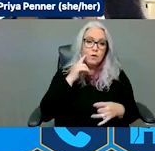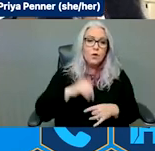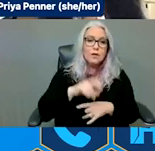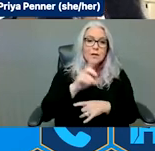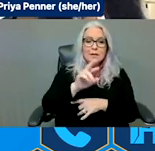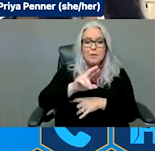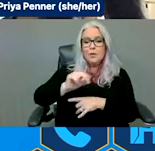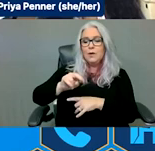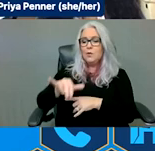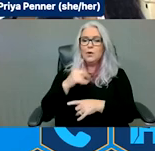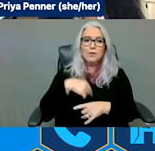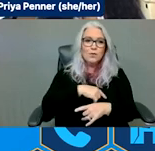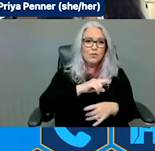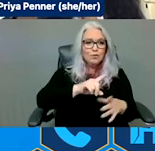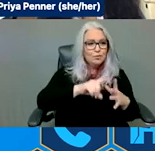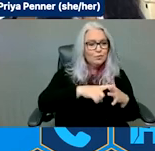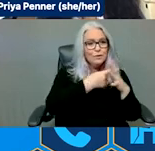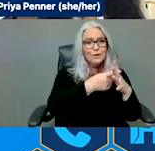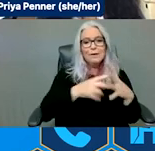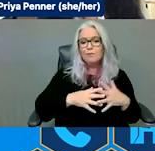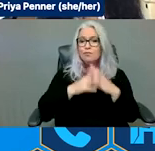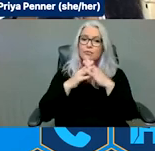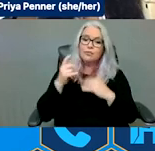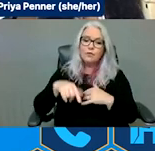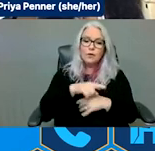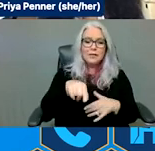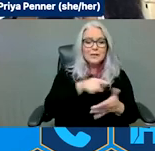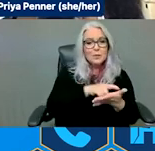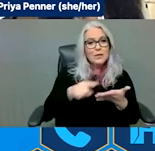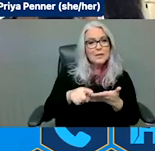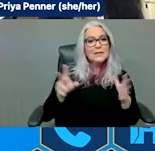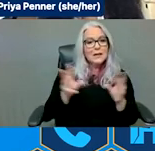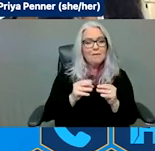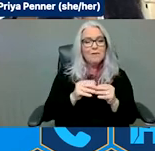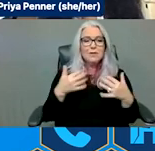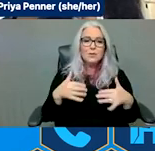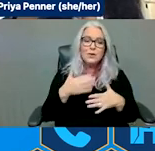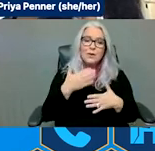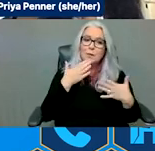coordinate today and this week's conference.